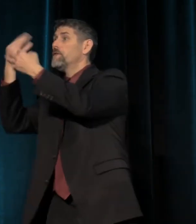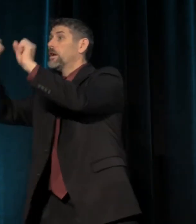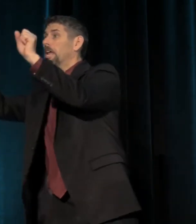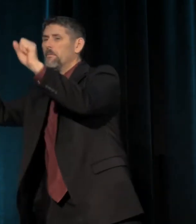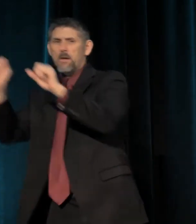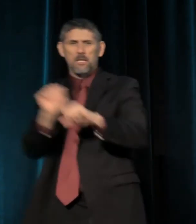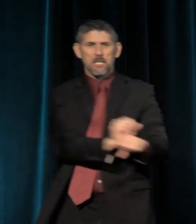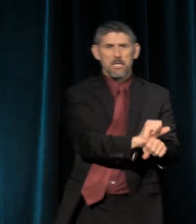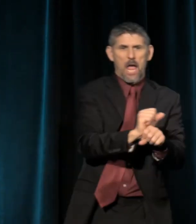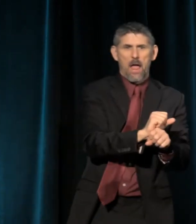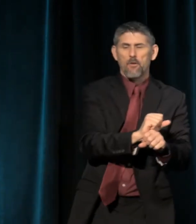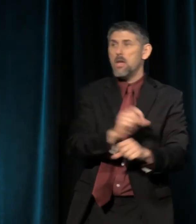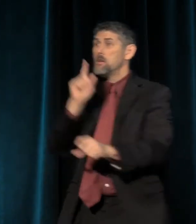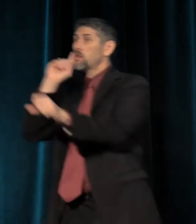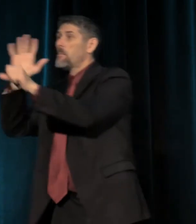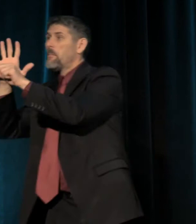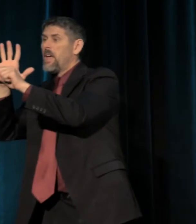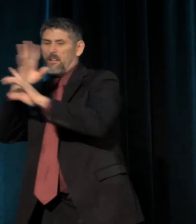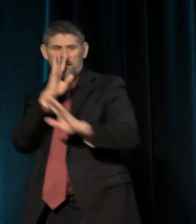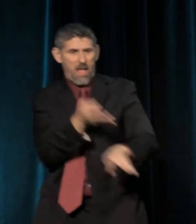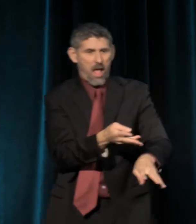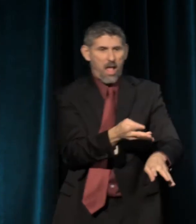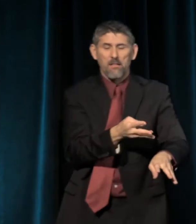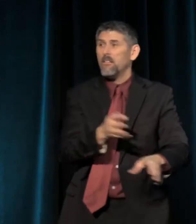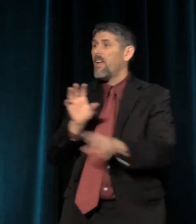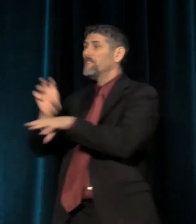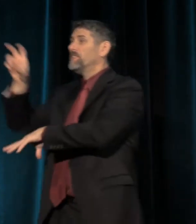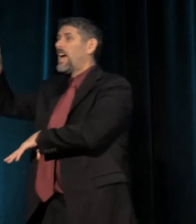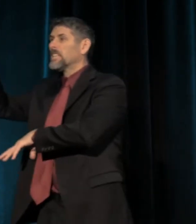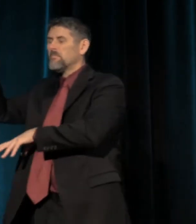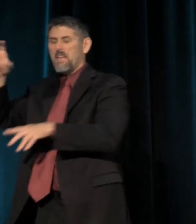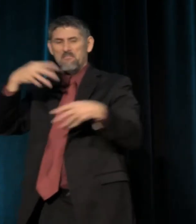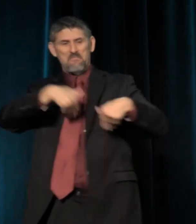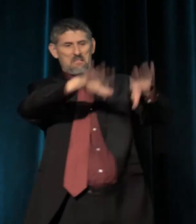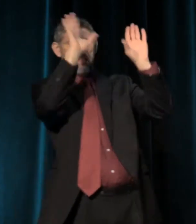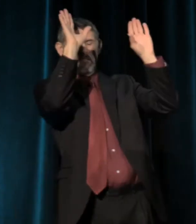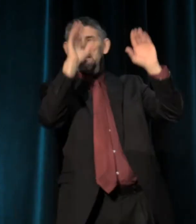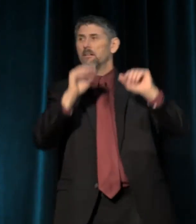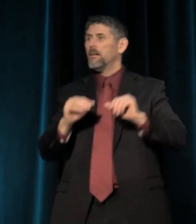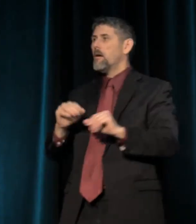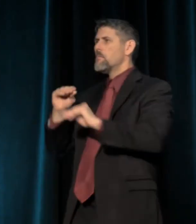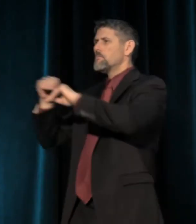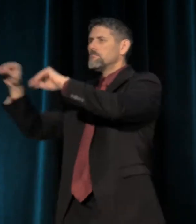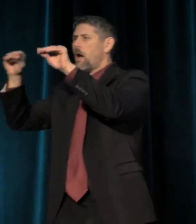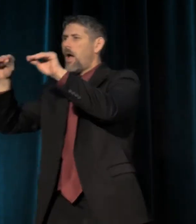of commitment and neglect, of investment and abandonment, of mobility and containment.